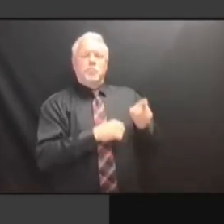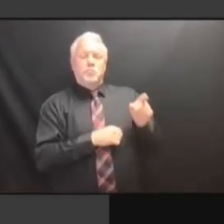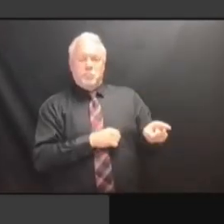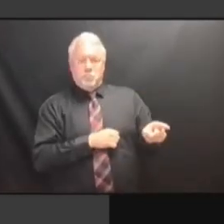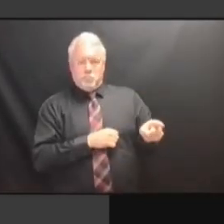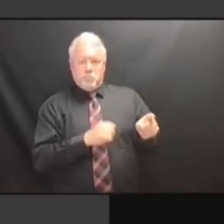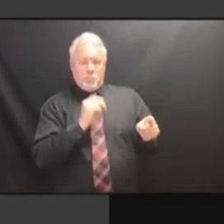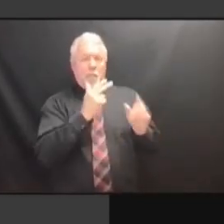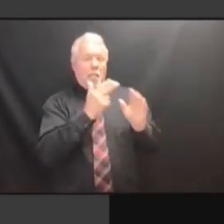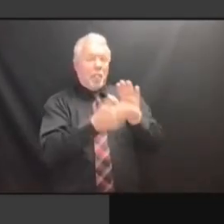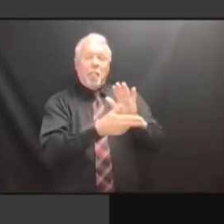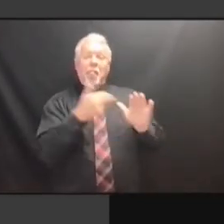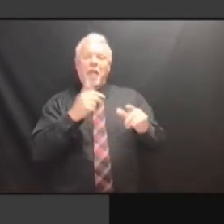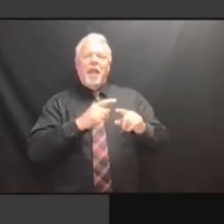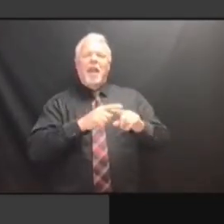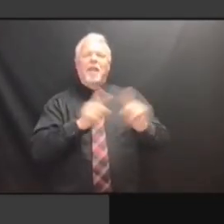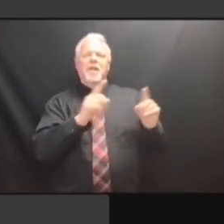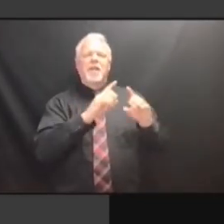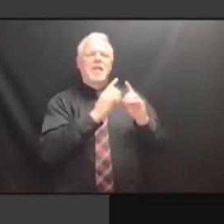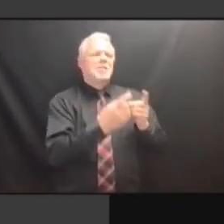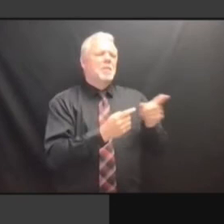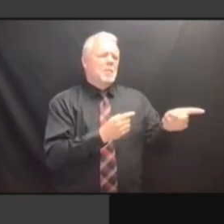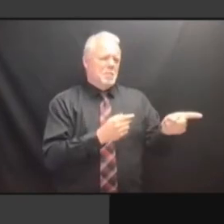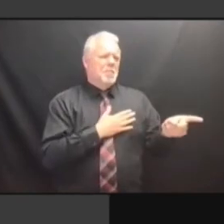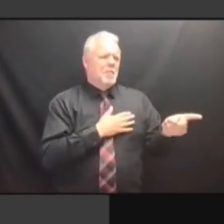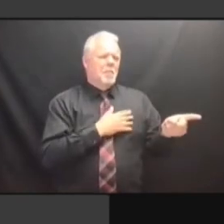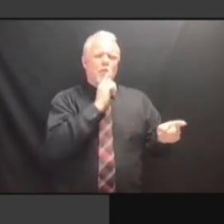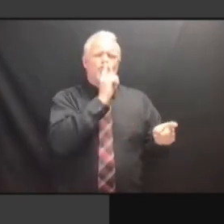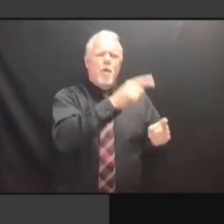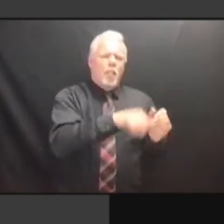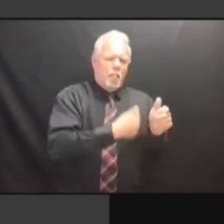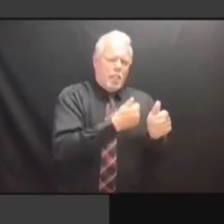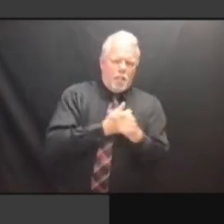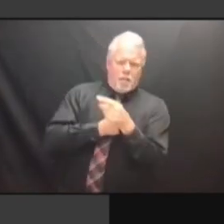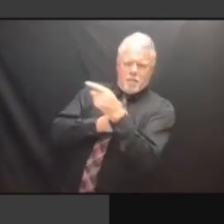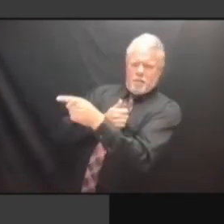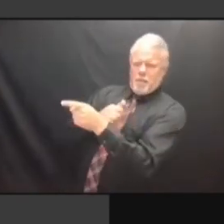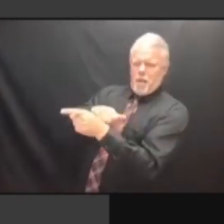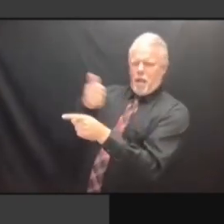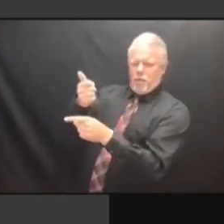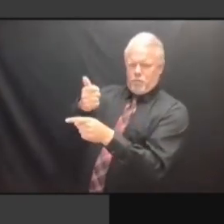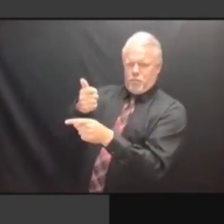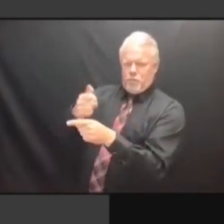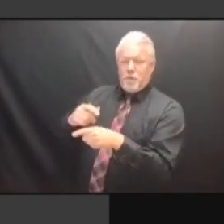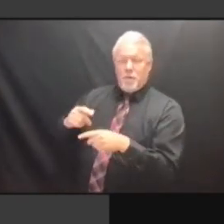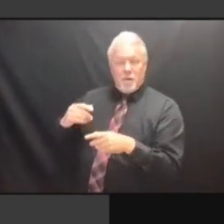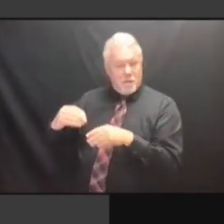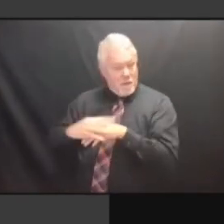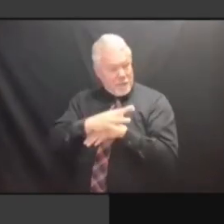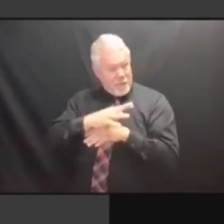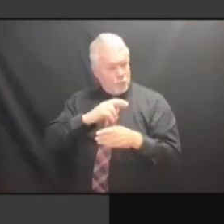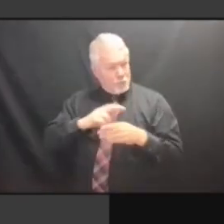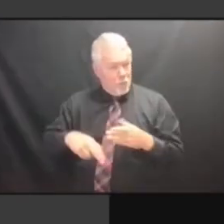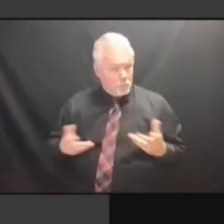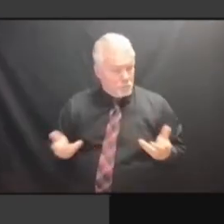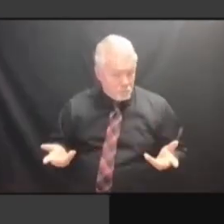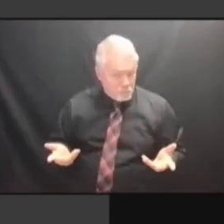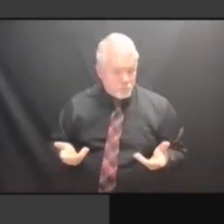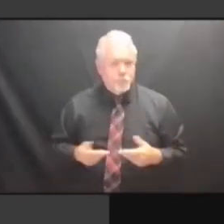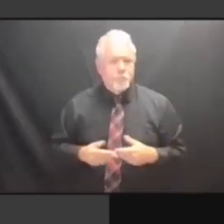SO WE'RE GOING TO BE REQUESTING SO WE'RE GOING TO BE REQUESTING THEM SO WE'RE GOING TO BE REQUESTING THEM FORMALLY SO WE'RE GOING TO BE REQUESTING THEM FORMALLY TO REQUESTING THEM FORMALLY TO REQUESTING THEM FORMALLY TO PROVIDE REQUESTING THEM FORMALLY TO PROVIDE ALL REQUESTING THEM FORMALLY TO PROVIDE ALL OF REQUESTING THEM FORMALLY TO PROVIDE ALL OF THAT REQUESTING THEM FORMALLY TO PROVIDE ALL OF THAT INFORMATION. PROVIDE ALL OF THAT INFORMATION. PROVIDE ALL OF THAT INFORMATION. AND PROVIDE ALL OF THAT INFORMATION. AND WE'LL PROVIDE ALL OF THAT INFORMATION. AND WE'LL AMEND PROVIDE ALL OF THAT INFORMATION. AND WE'LL AMEND AND PROVIDE ALL OF THAT INFORMATION. AND WE'LL AMEND AND REVAMP PROVIDE ALL OF THAT INFORMATION. AND WE'LL AMEND AND REVAMP THE AND WE'LL AMEND AND REVAMP THE AND WE'LL AMEND AND REVAMP THE REPORT. REPORT. REPORT. >> REPORT. >> AND REPORT. >> AND I REPORT. >> AND I DO REPORT. >> AND I DO ACCEPT